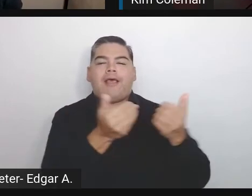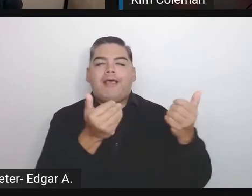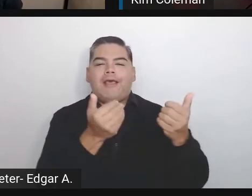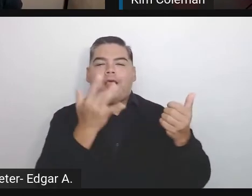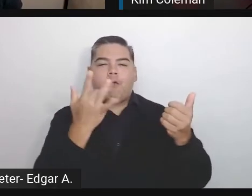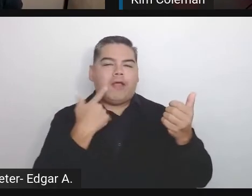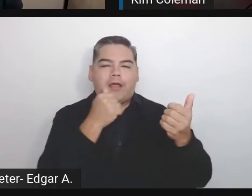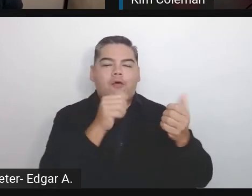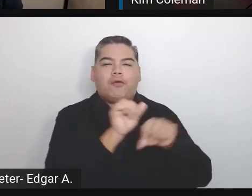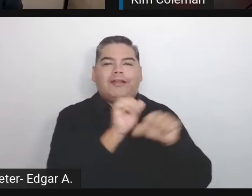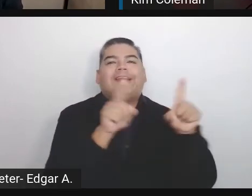Maybe at some point.